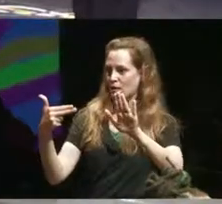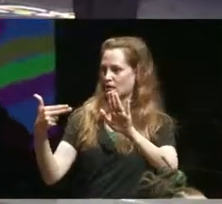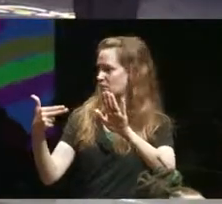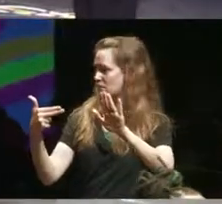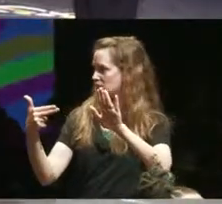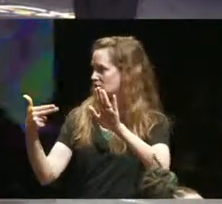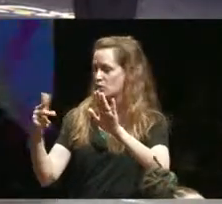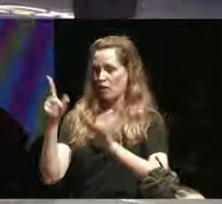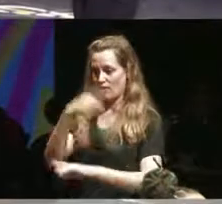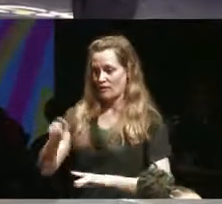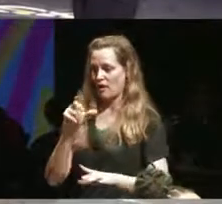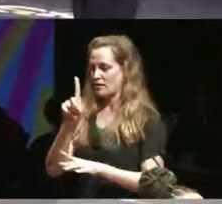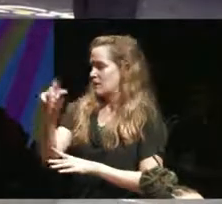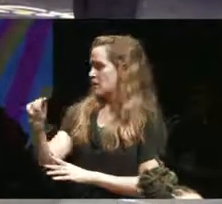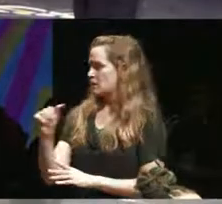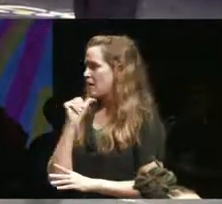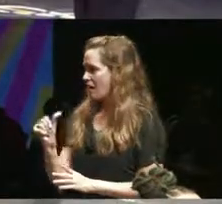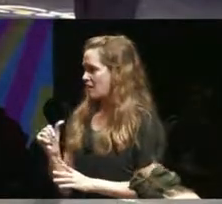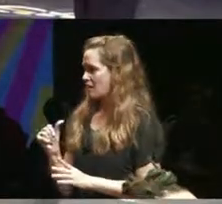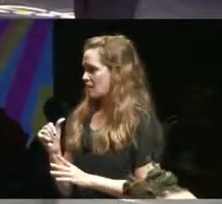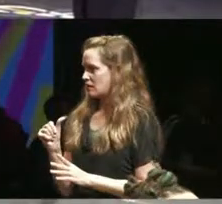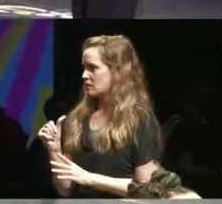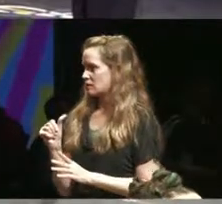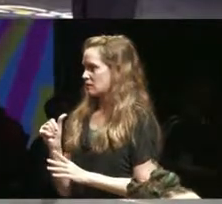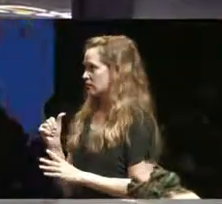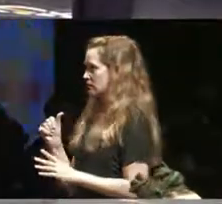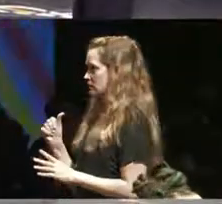up as disabled subjects even if that is their experience so yeah like wordy but